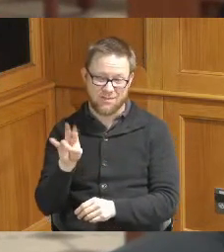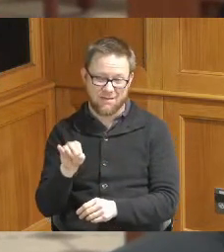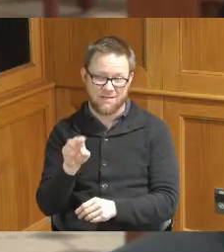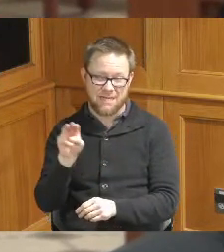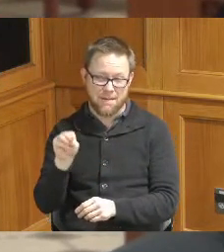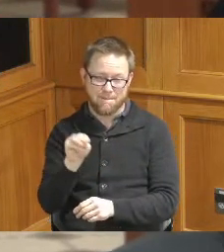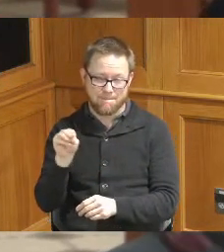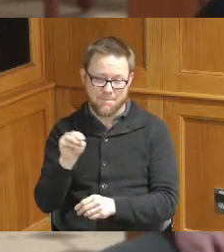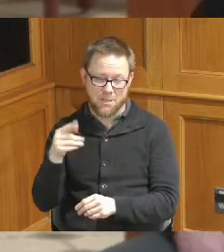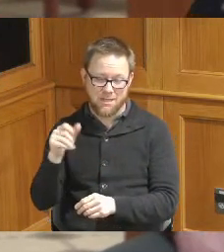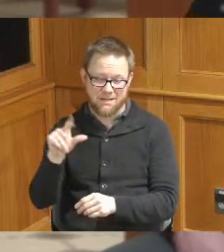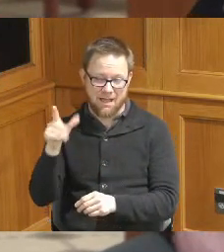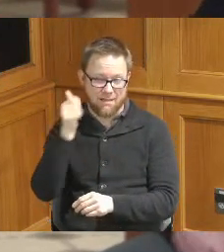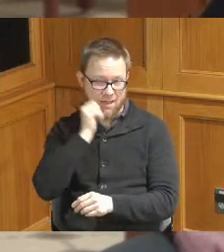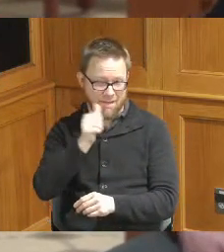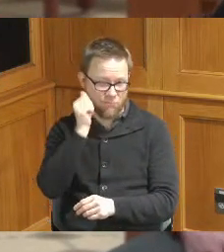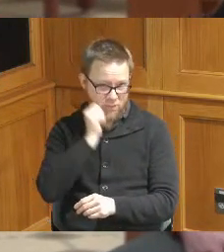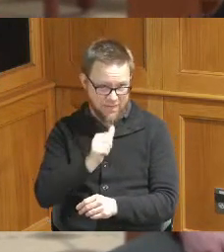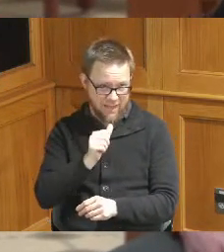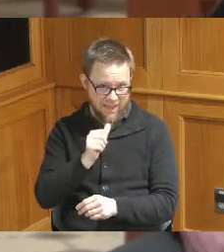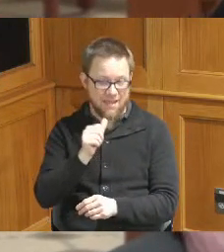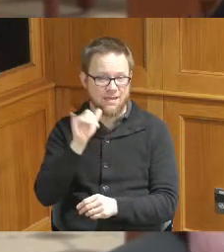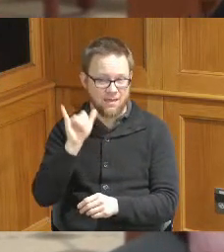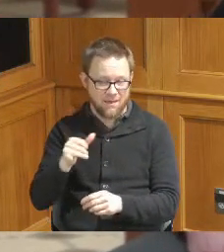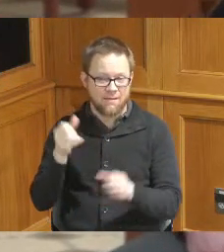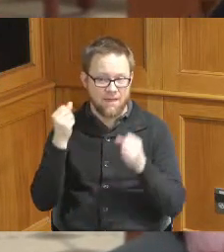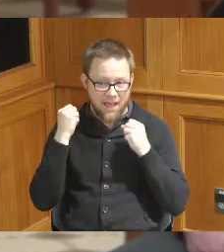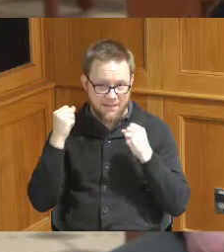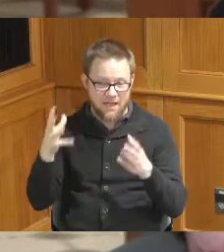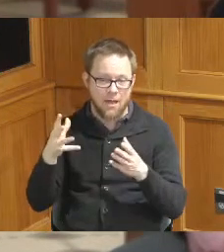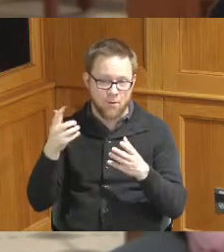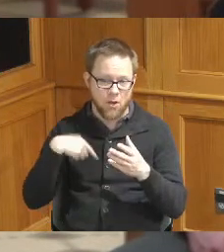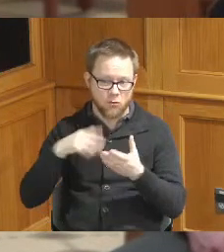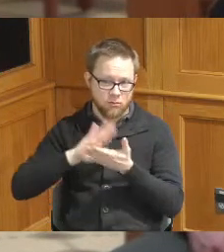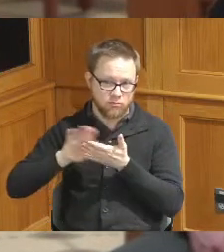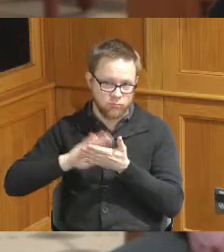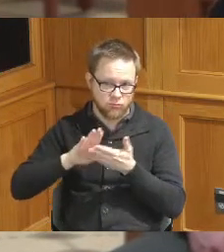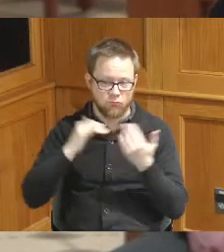day is the it's a quantity that we're able to treat right now so that's coming into the plant